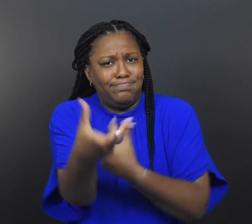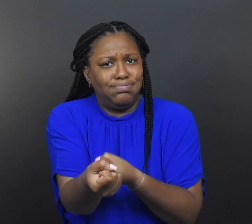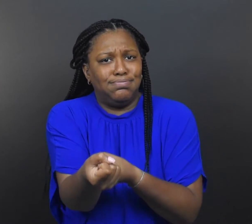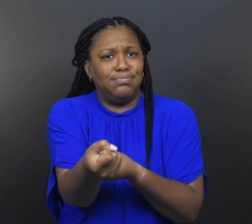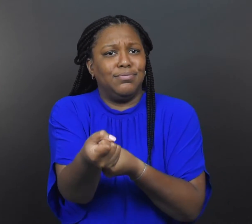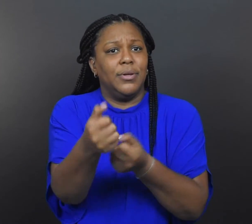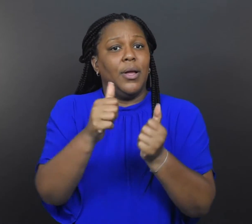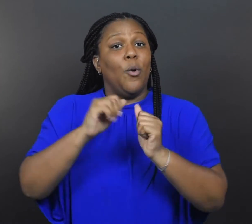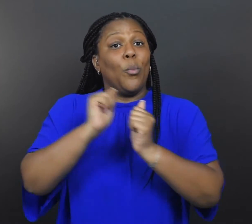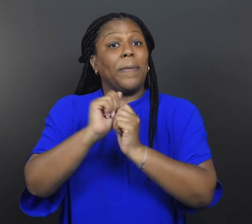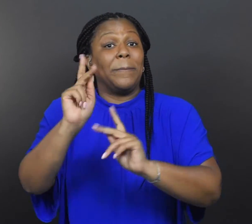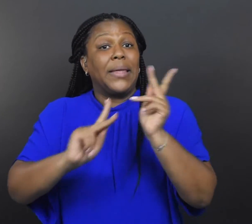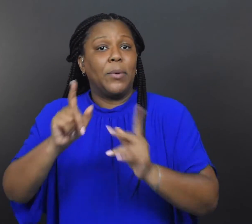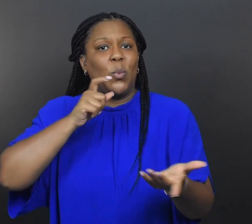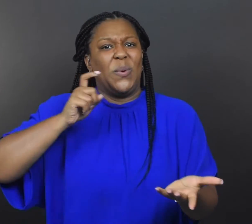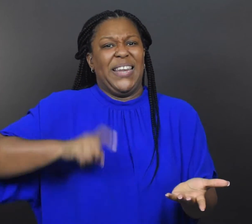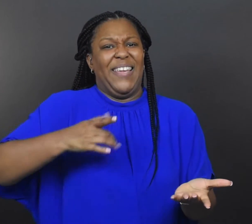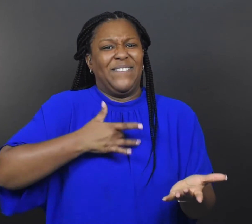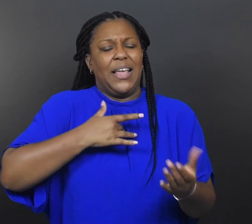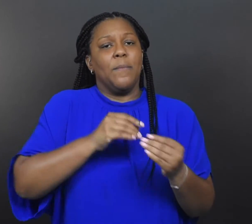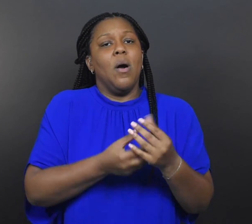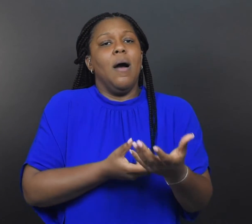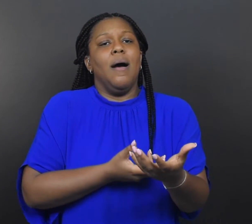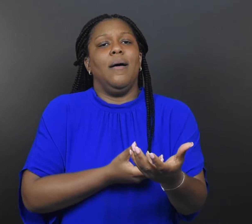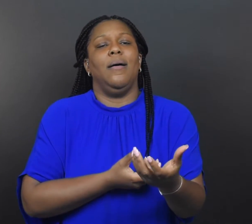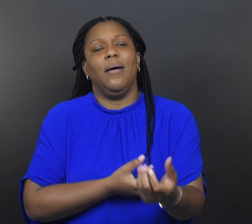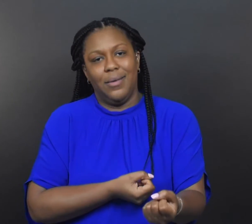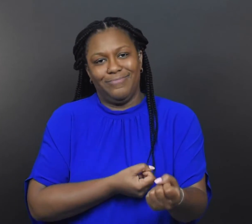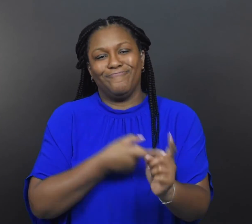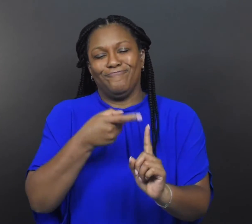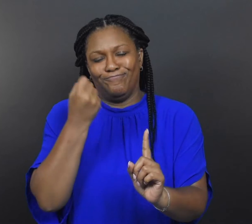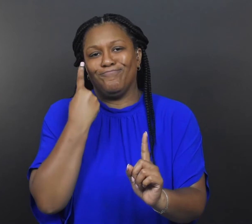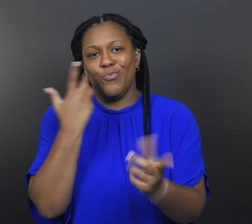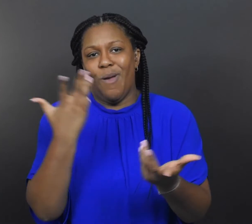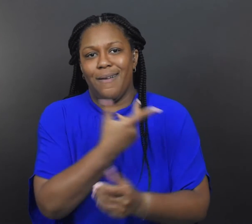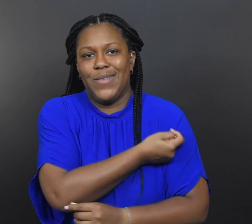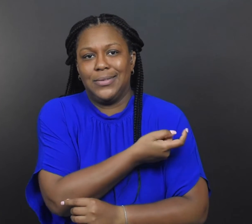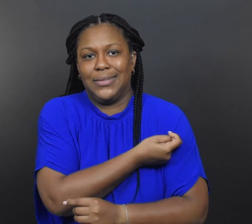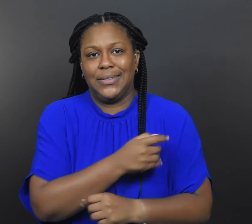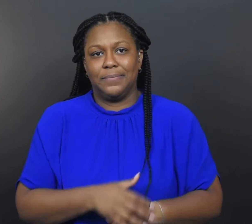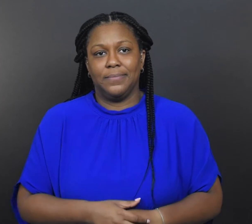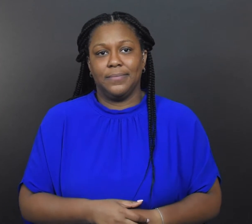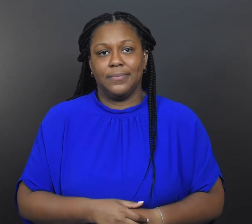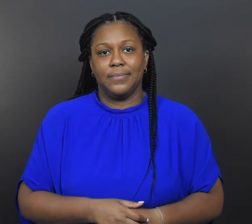to feel more confident about vaccines.